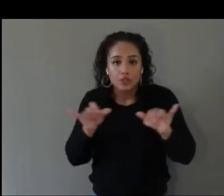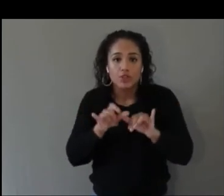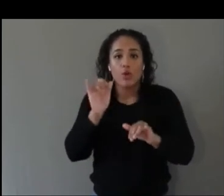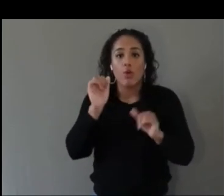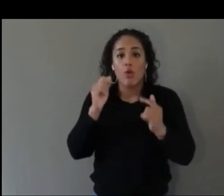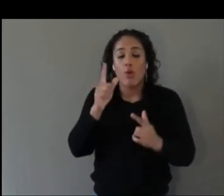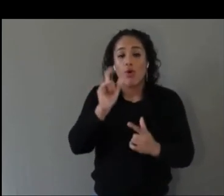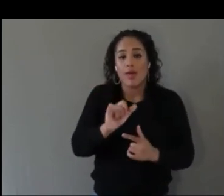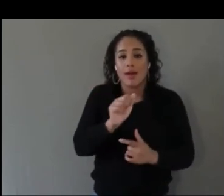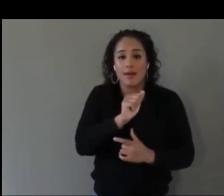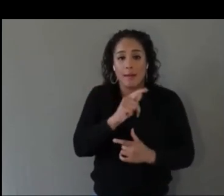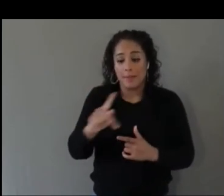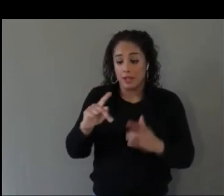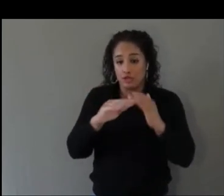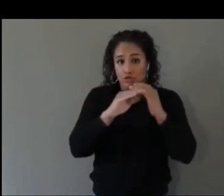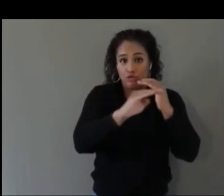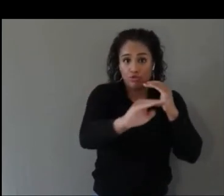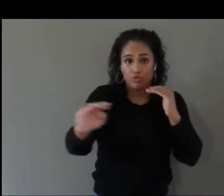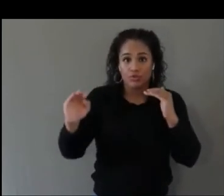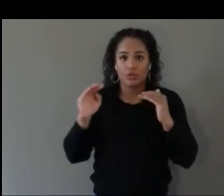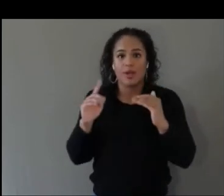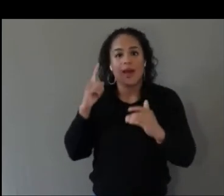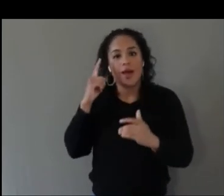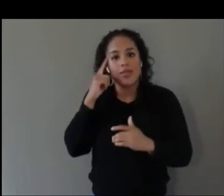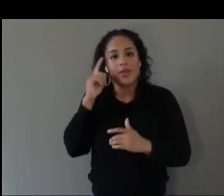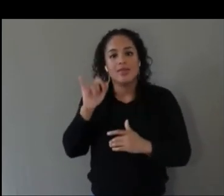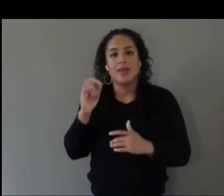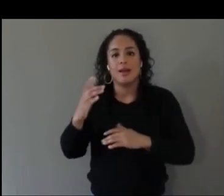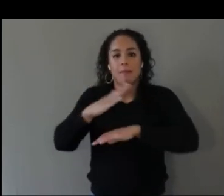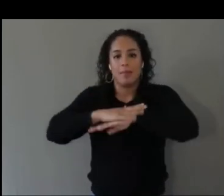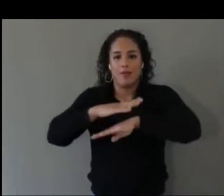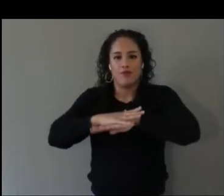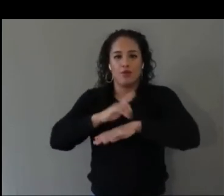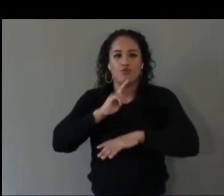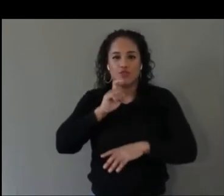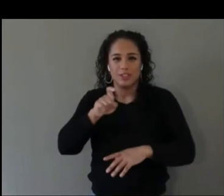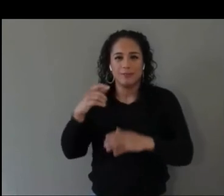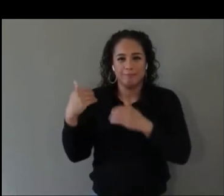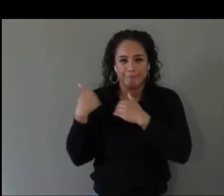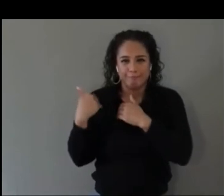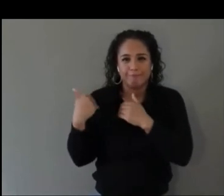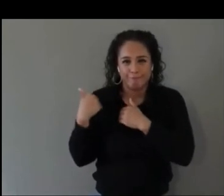That is something I'm really advocating for internally.